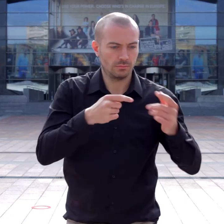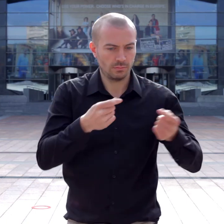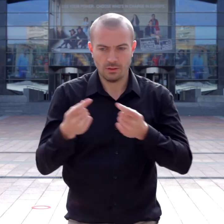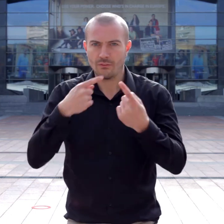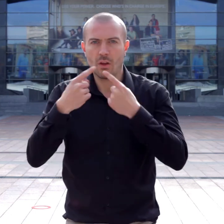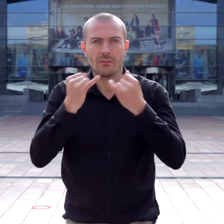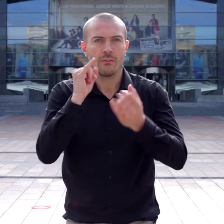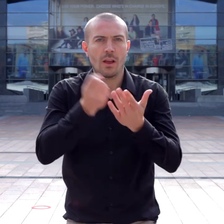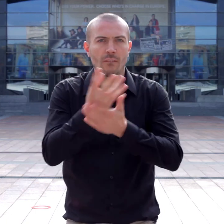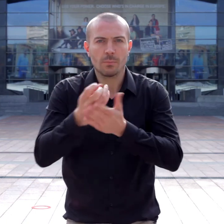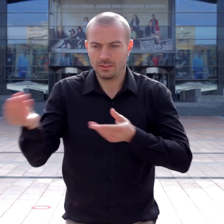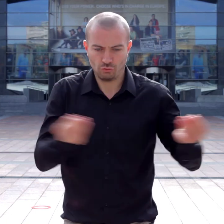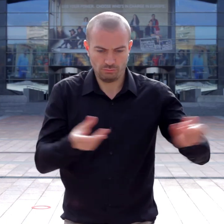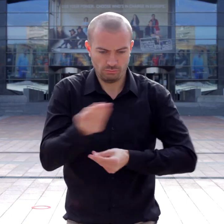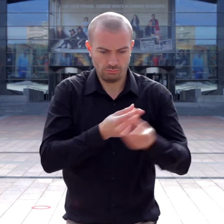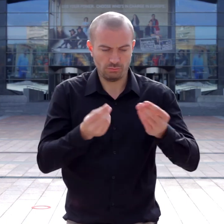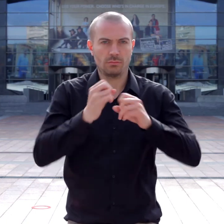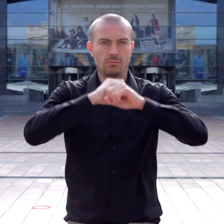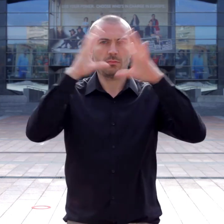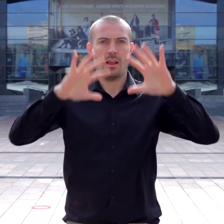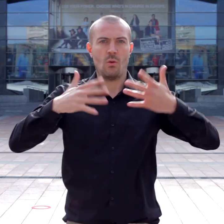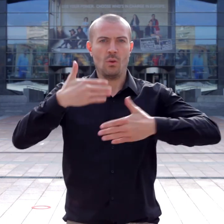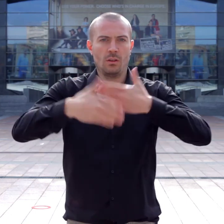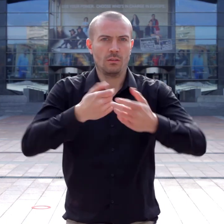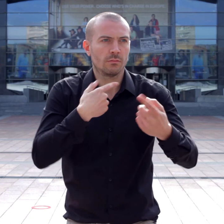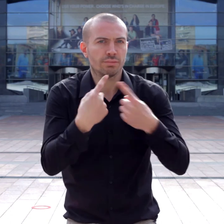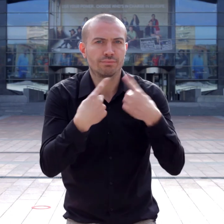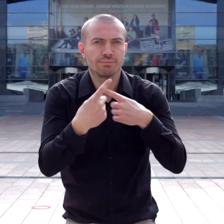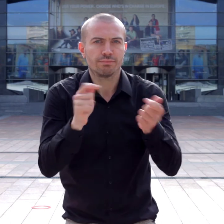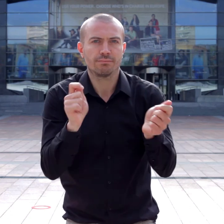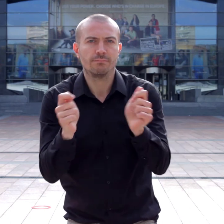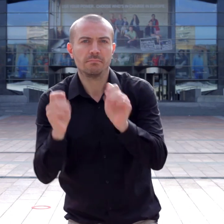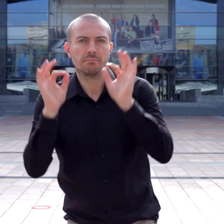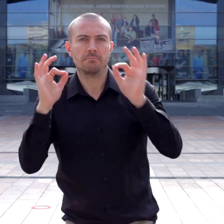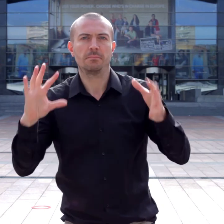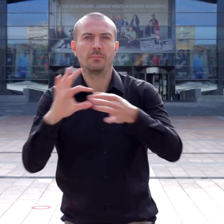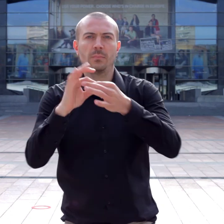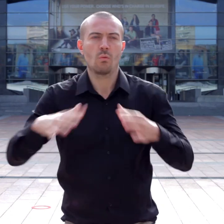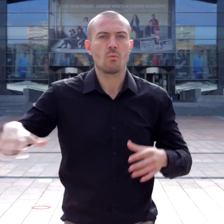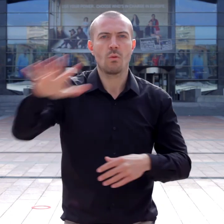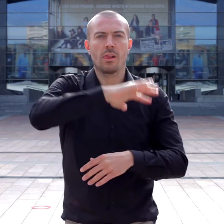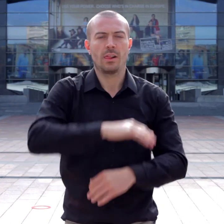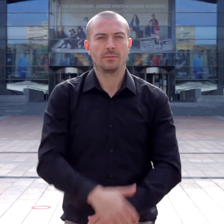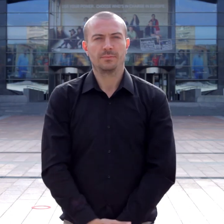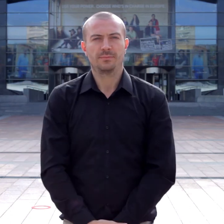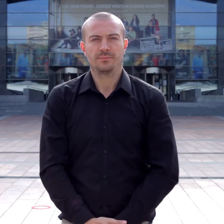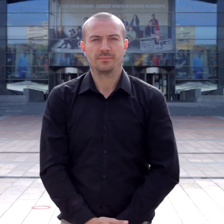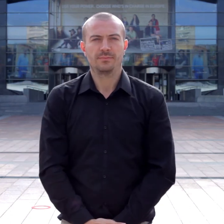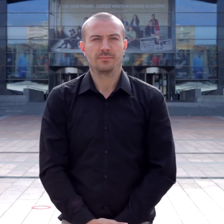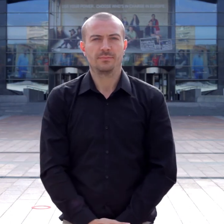Representative organisations, as well as citizens must be enabled to participate in democratic consultations and